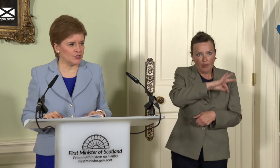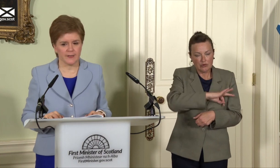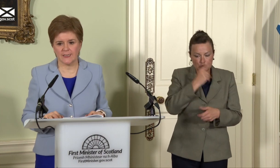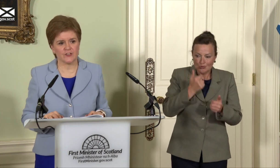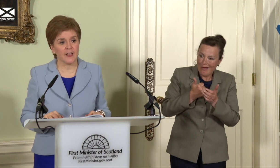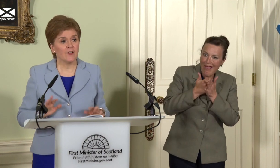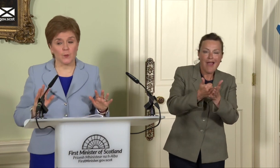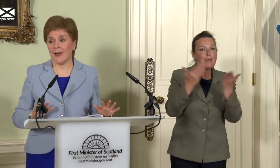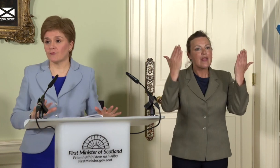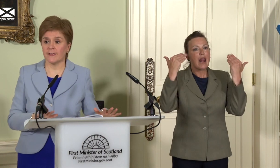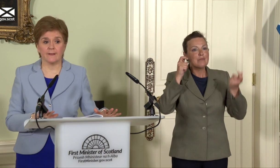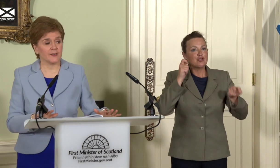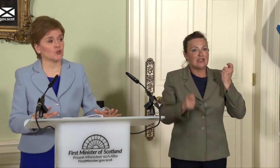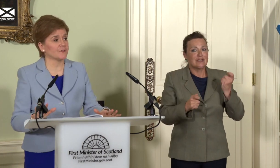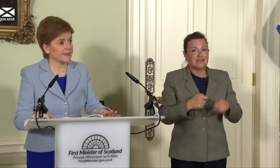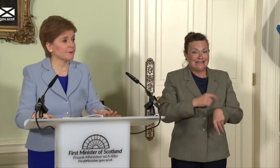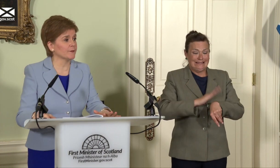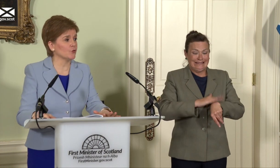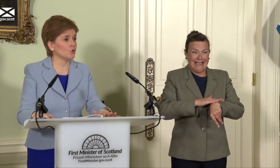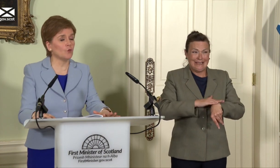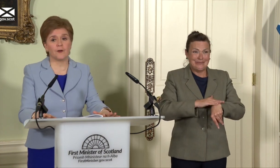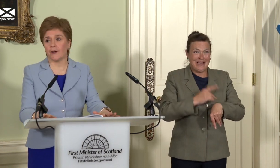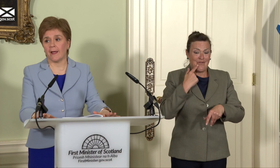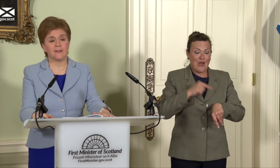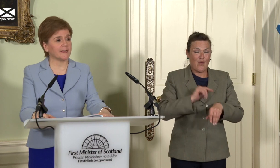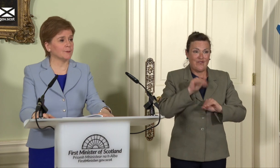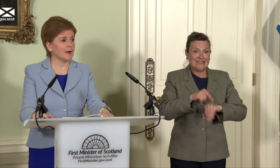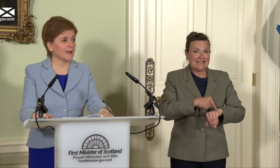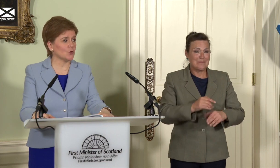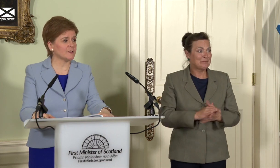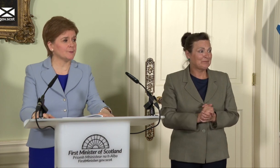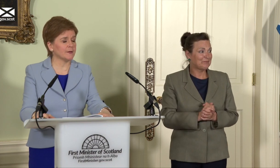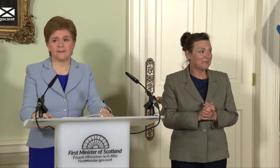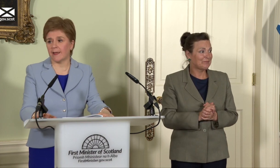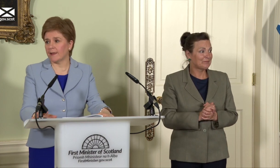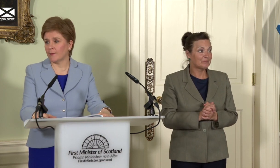generations. Right, we are running very short of time and have gone over the time allotted, but I’m